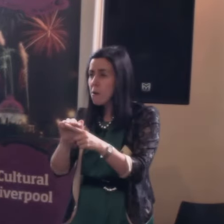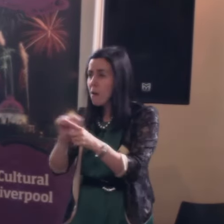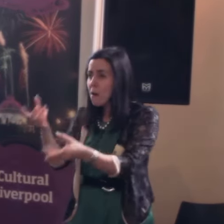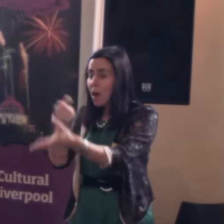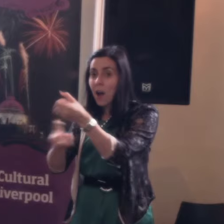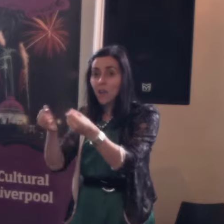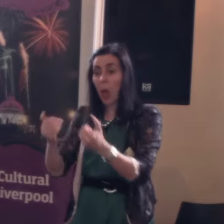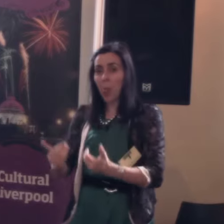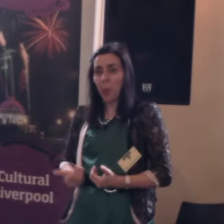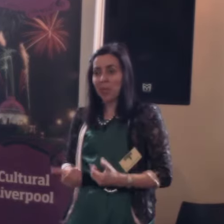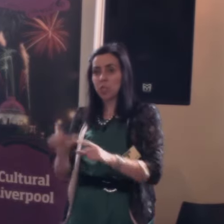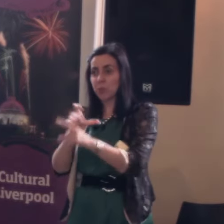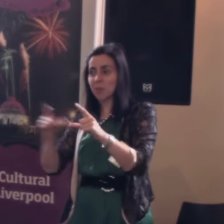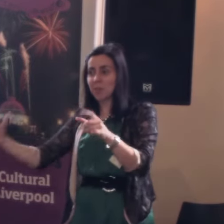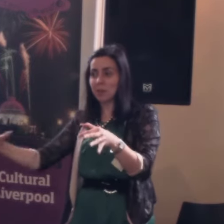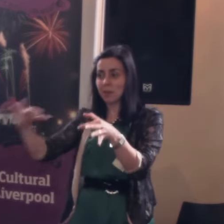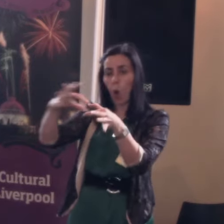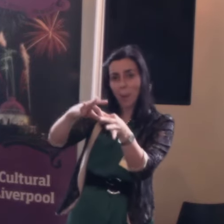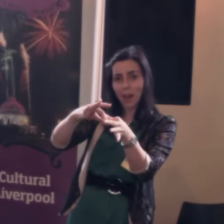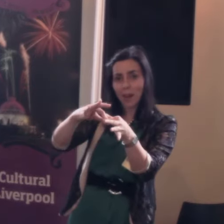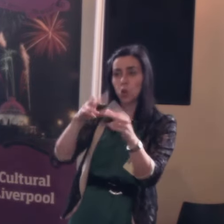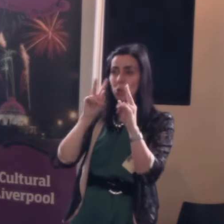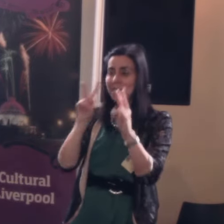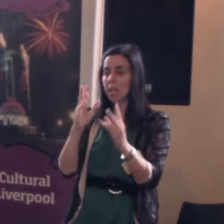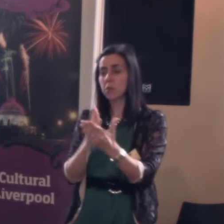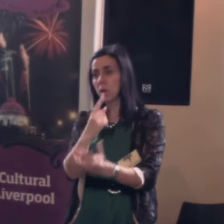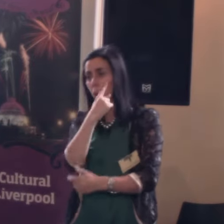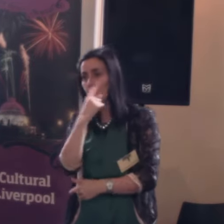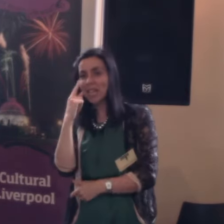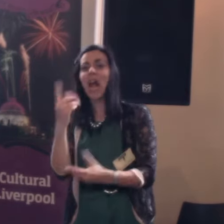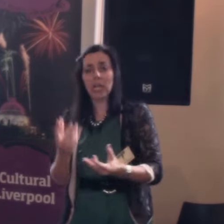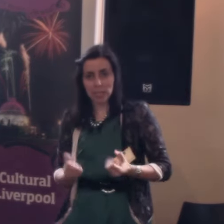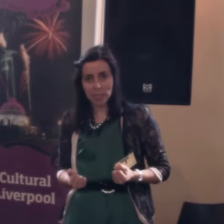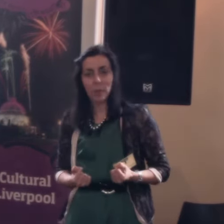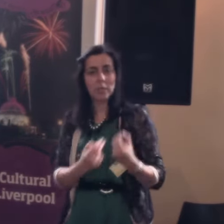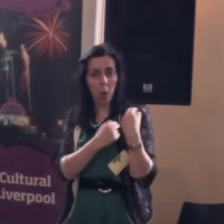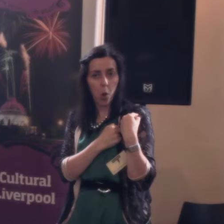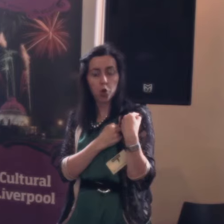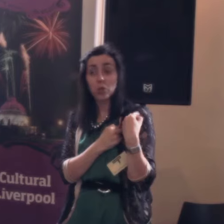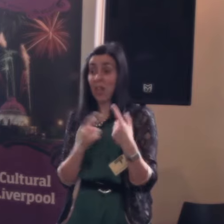The business community now needs to come in to see it, to witness it, and take it on board. If they do that